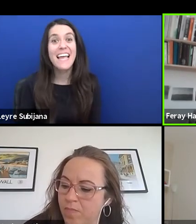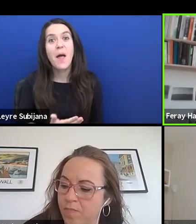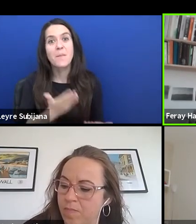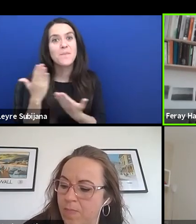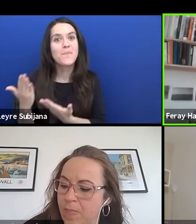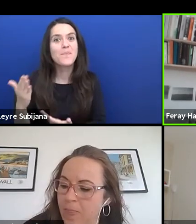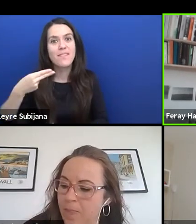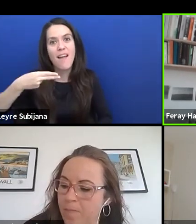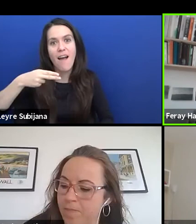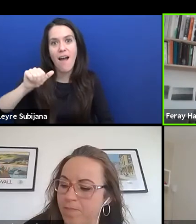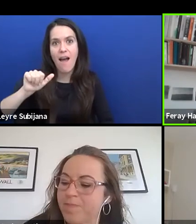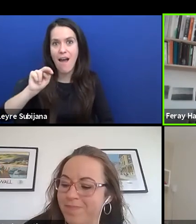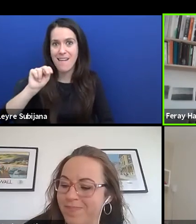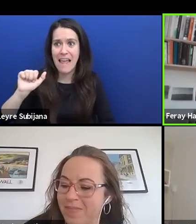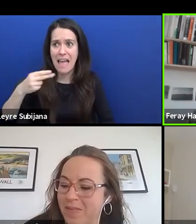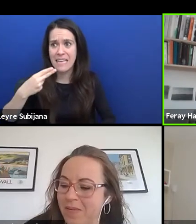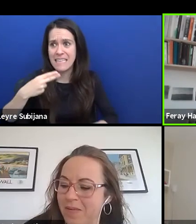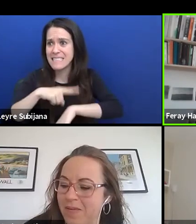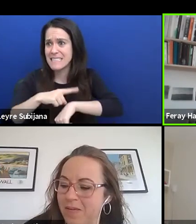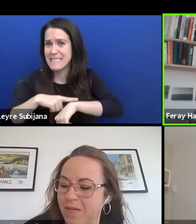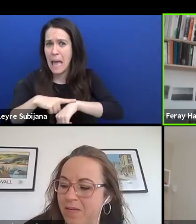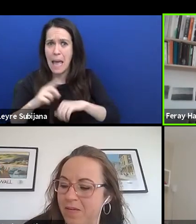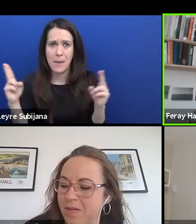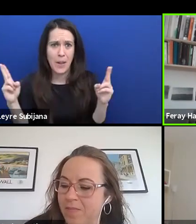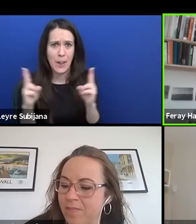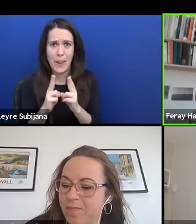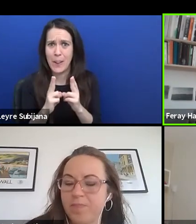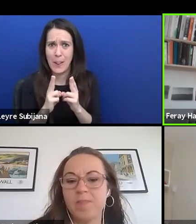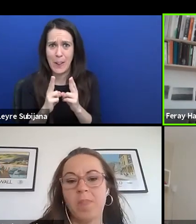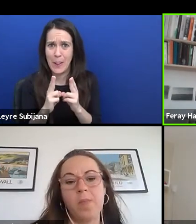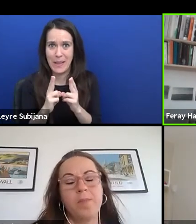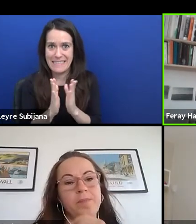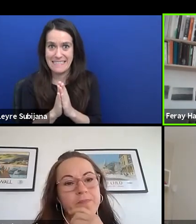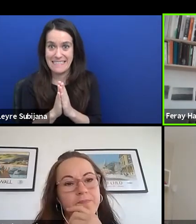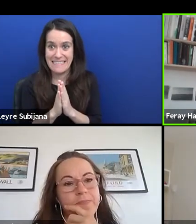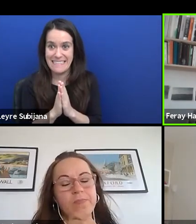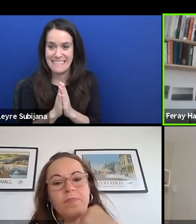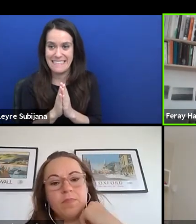We don't have so much time left. Hannah, I would like to ask you also